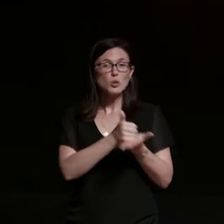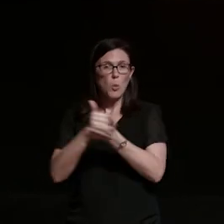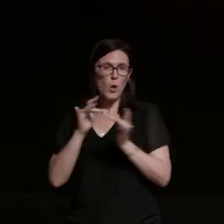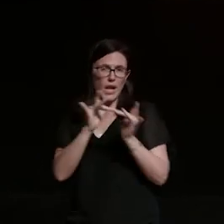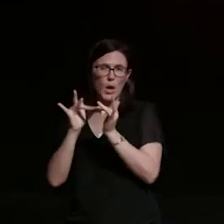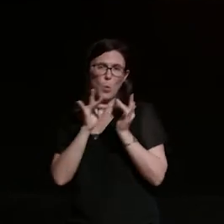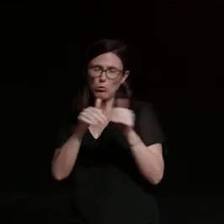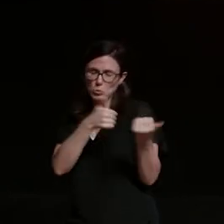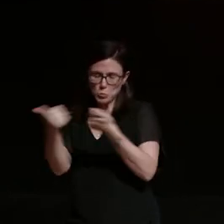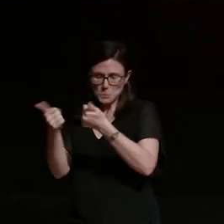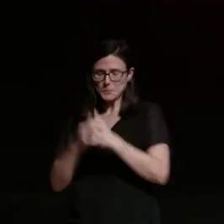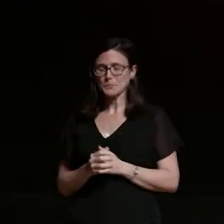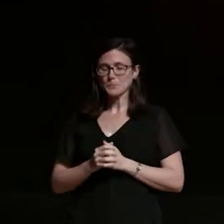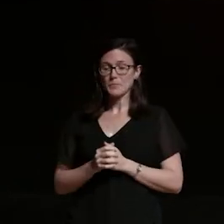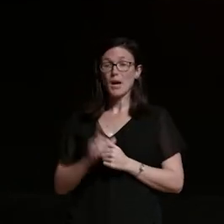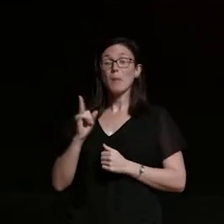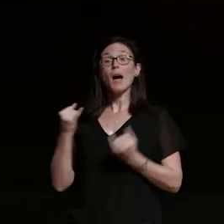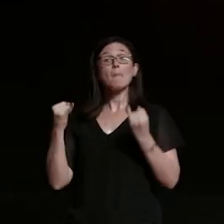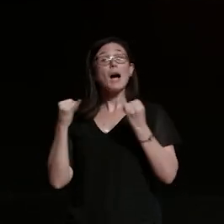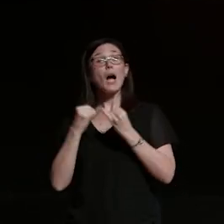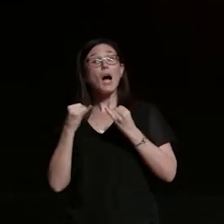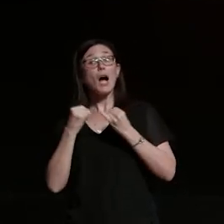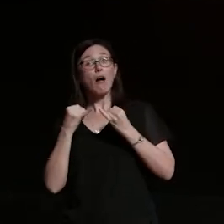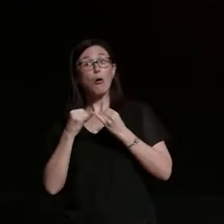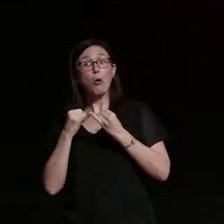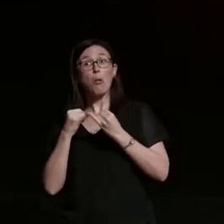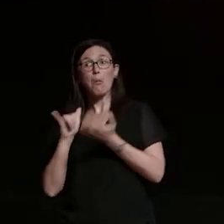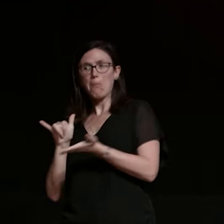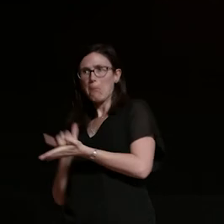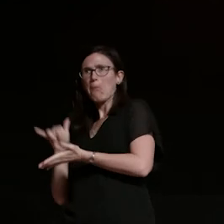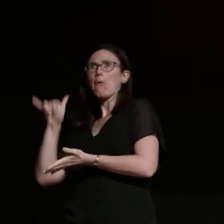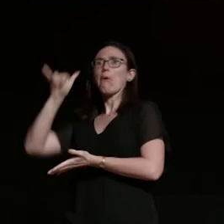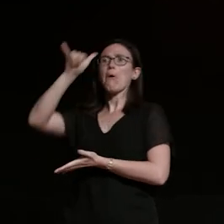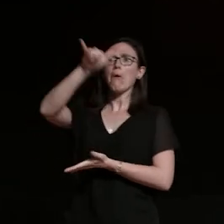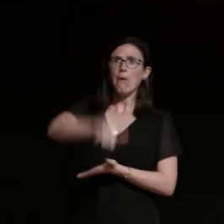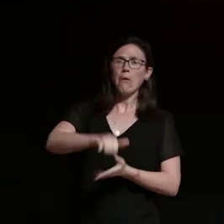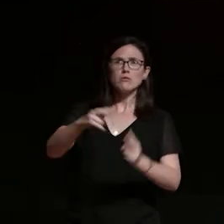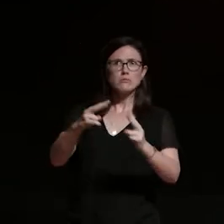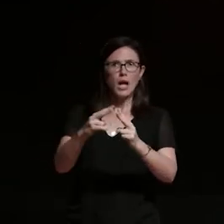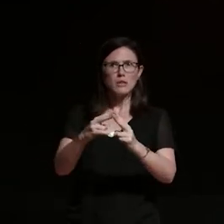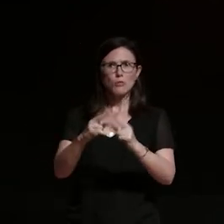was um when my uncle took it upon himself to fly up and take care of him i say it surprised